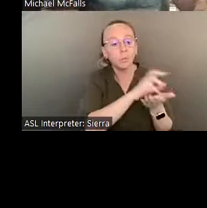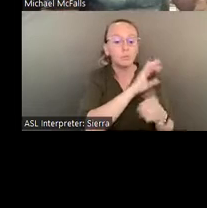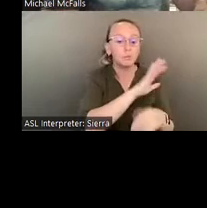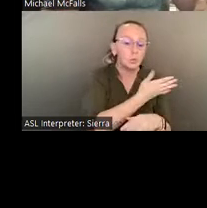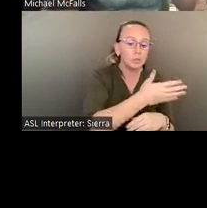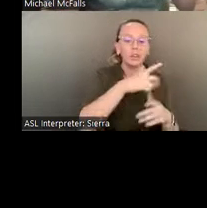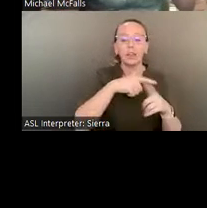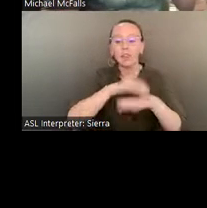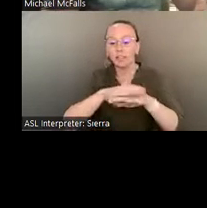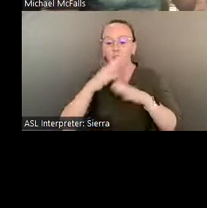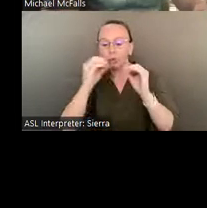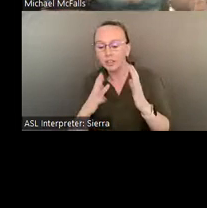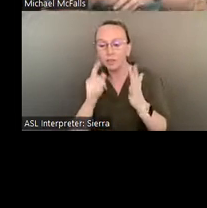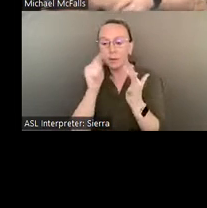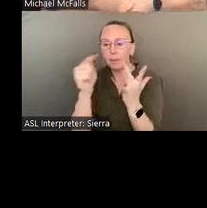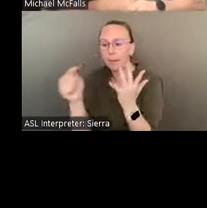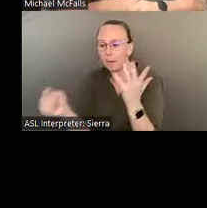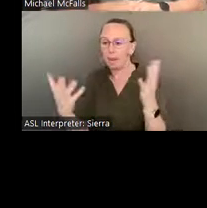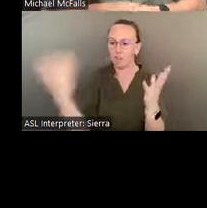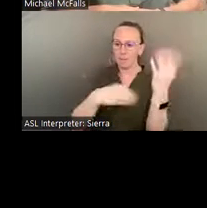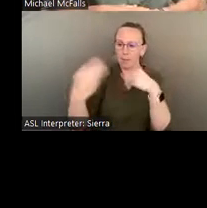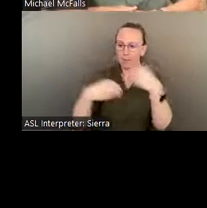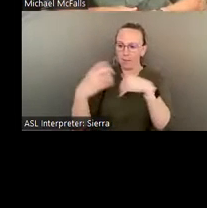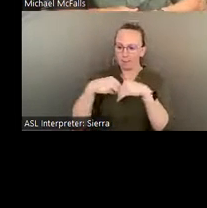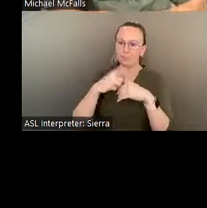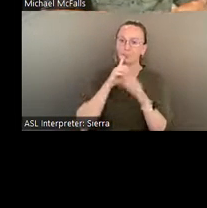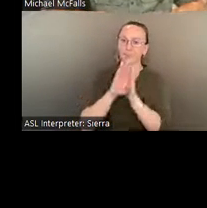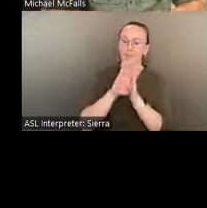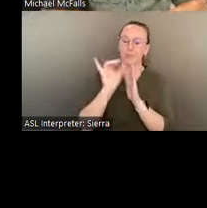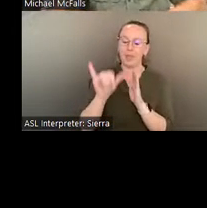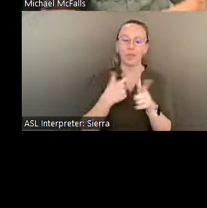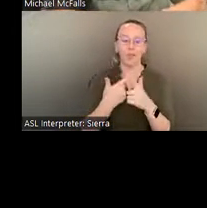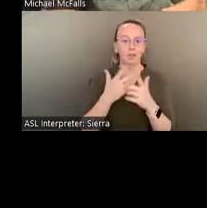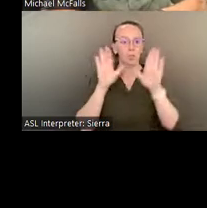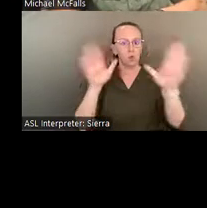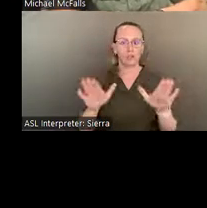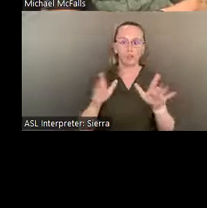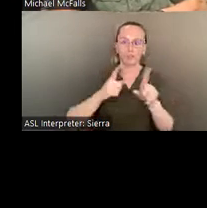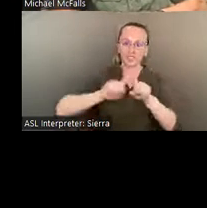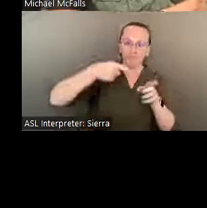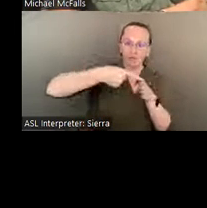cross-disciplinary, interdisciplinary exchange, where we were- students from theater, music,